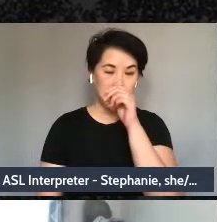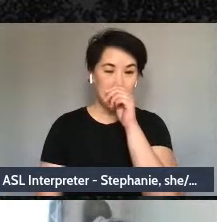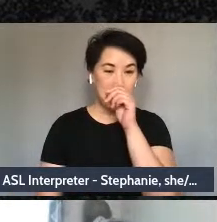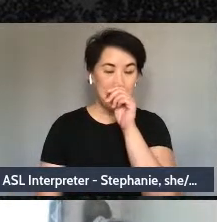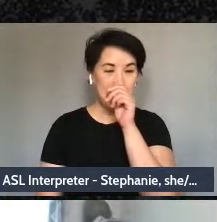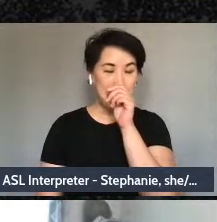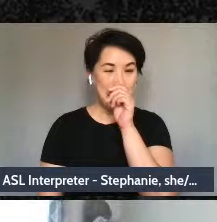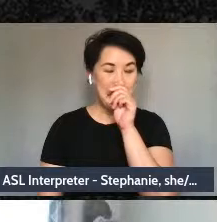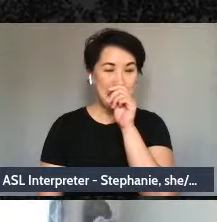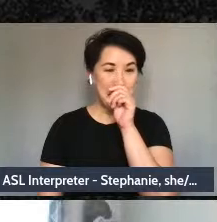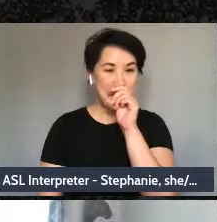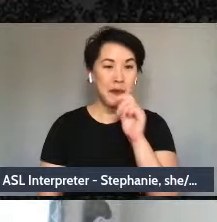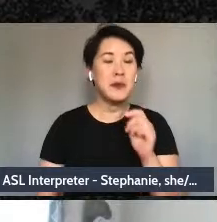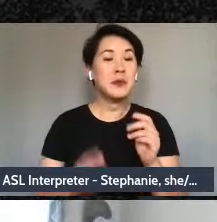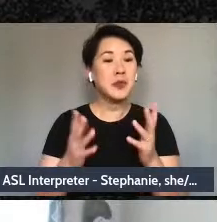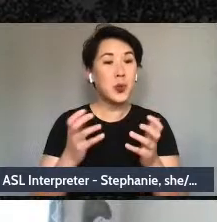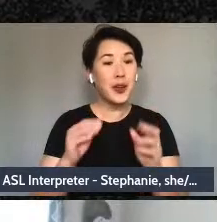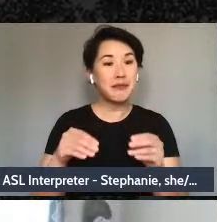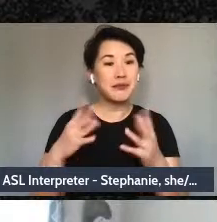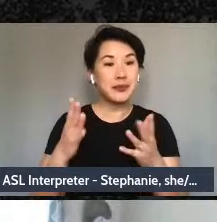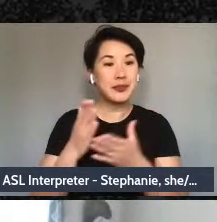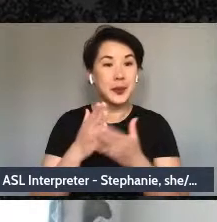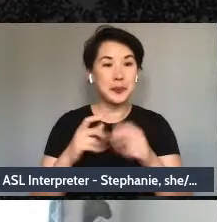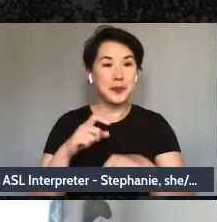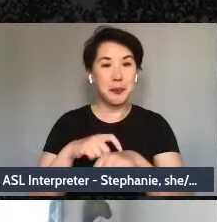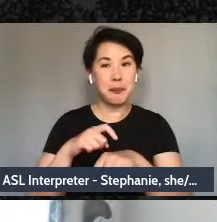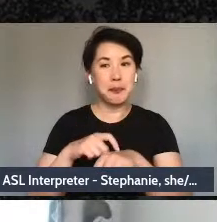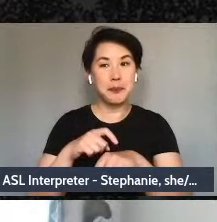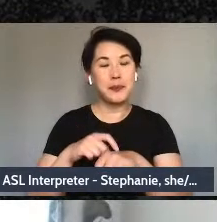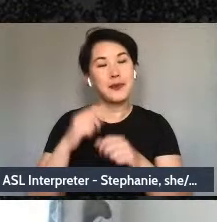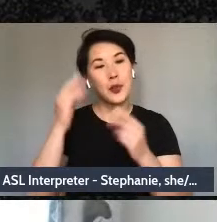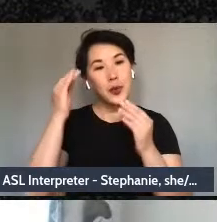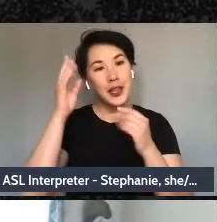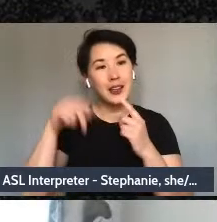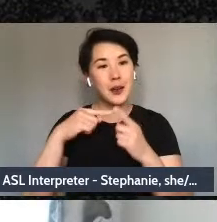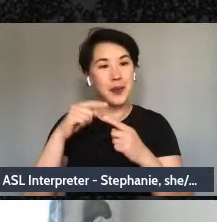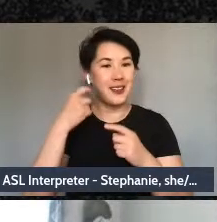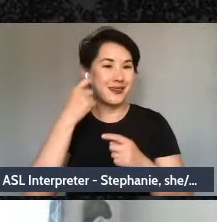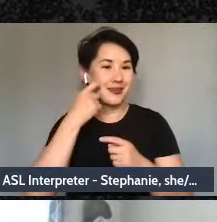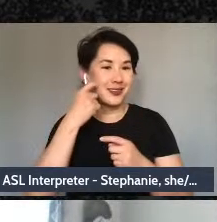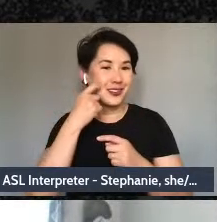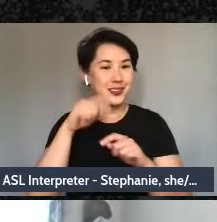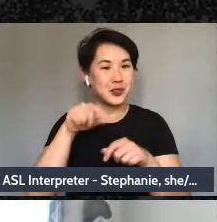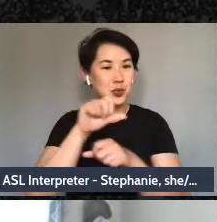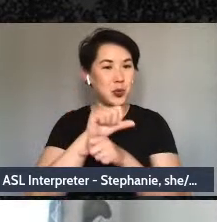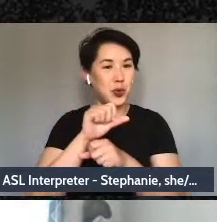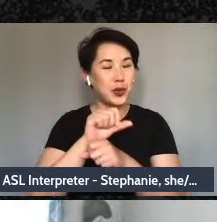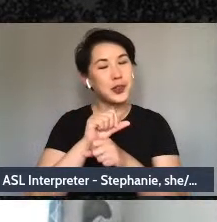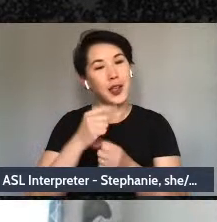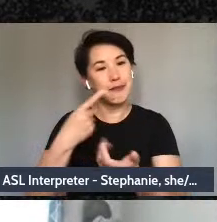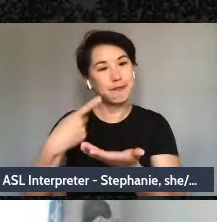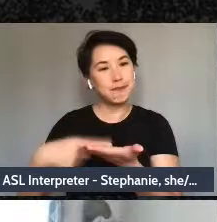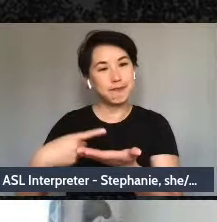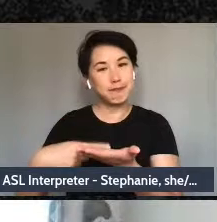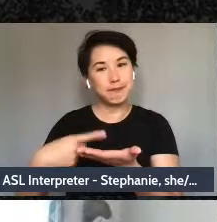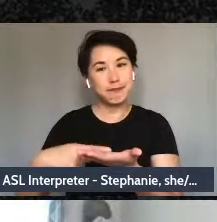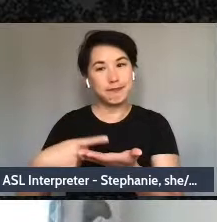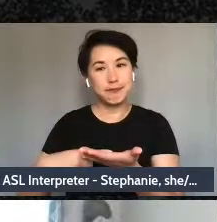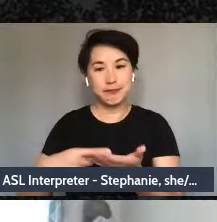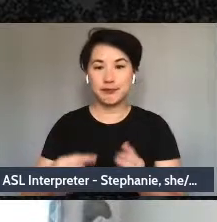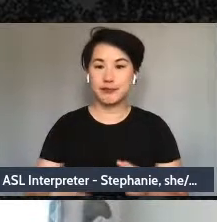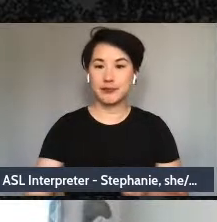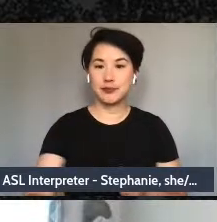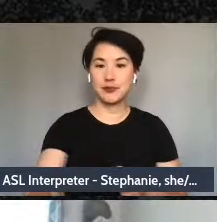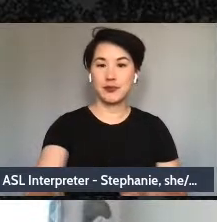a little time to think about this exercise and discuss, and we can go to the next slide.